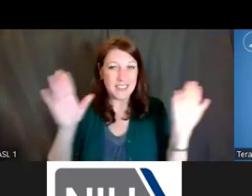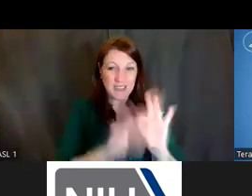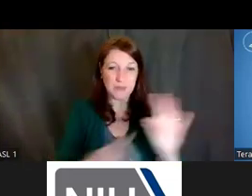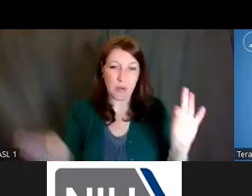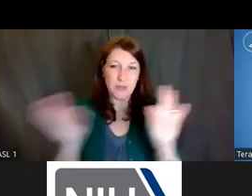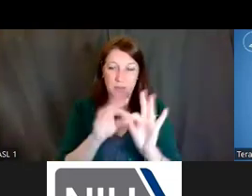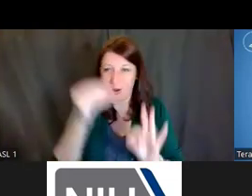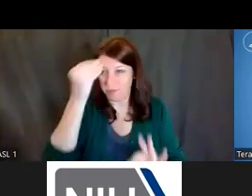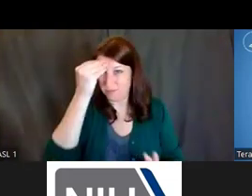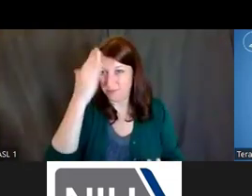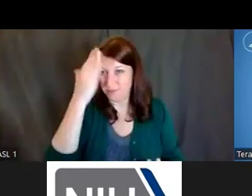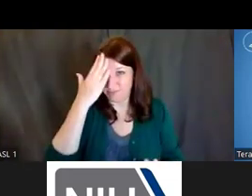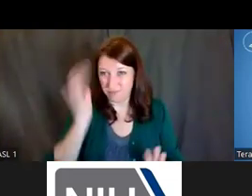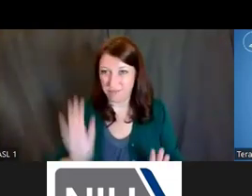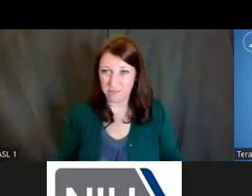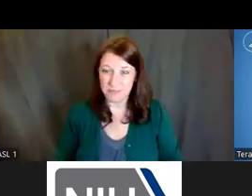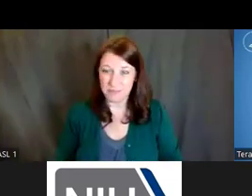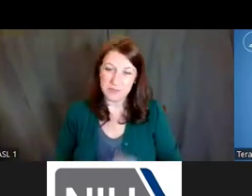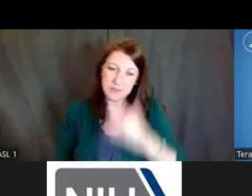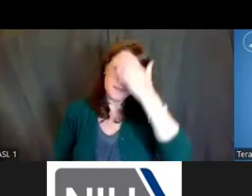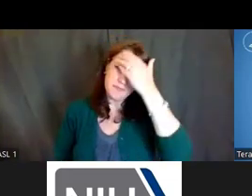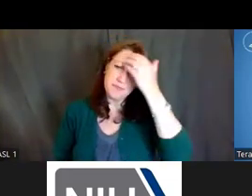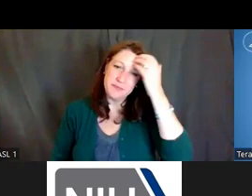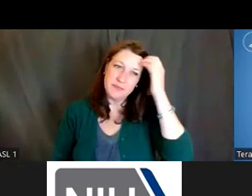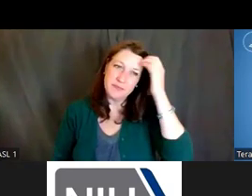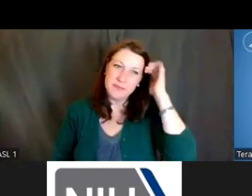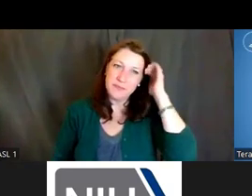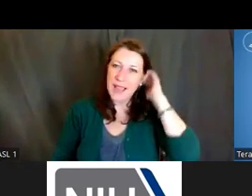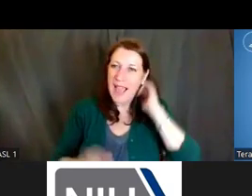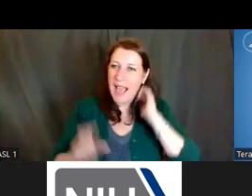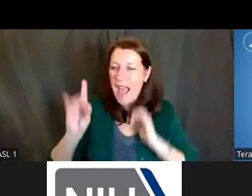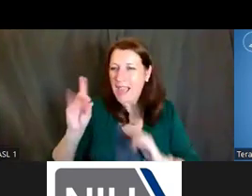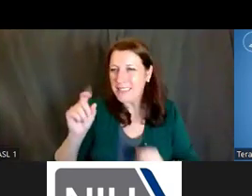Dr. Ericka Boone: I did see within the Q and A box, though, because I was kind of snooping as you guys were talking --